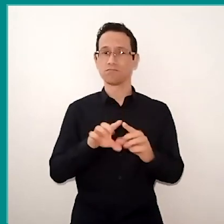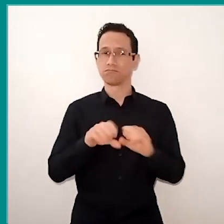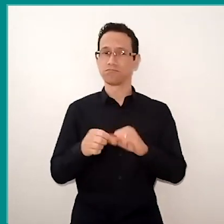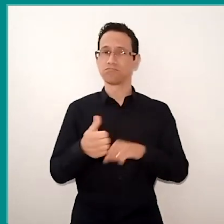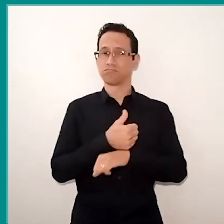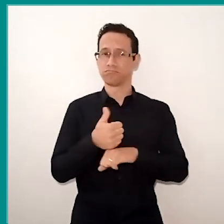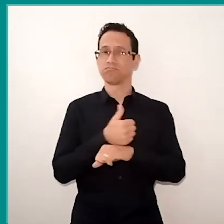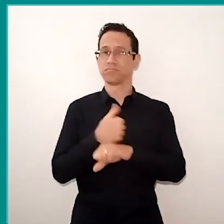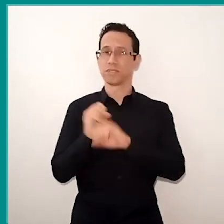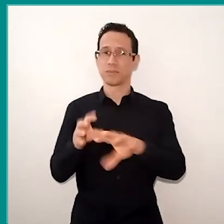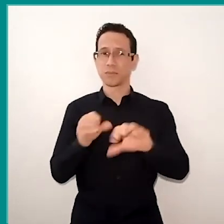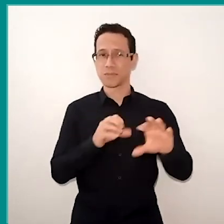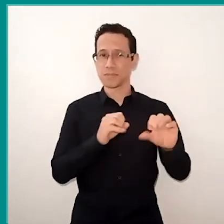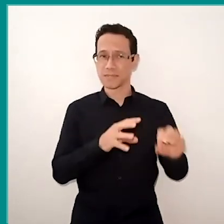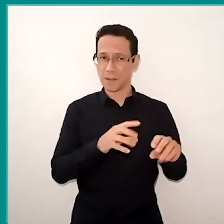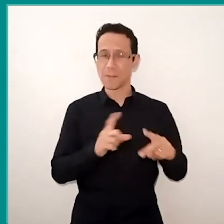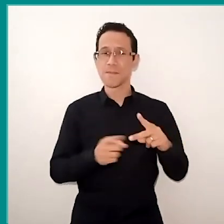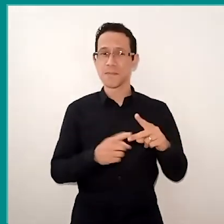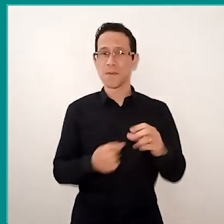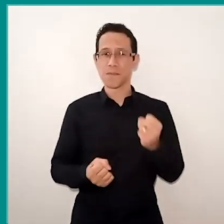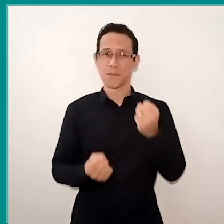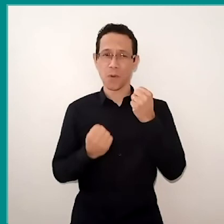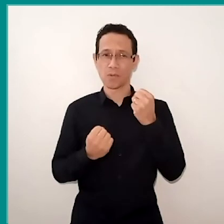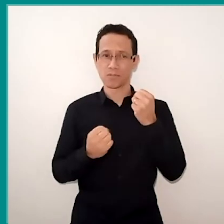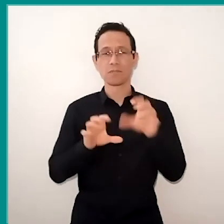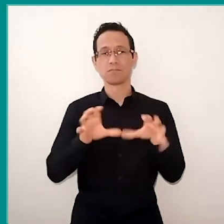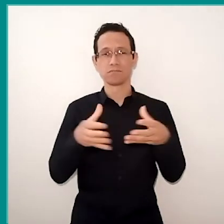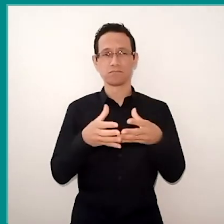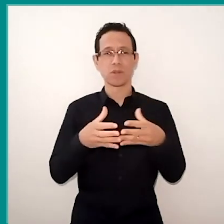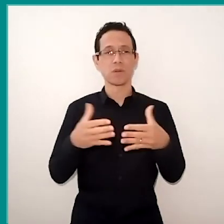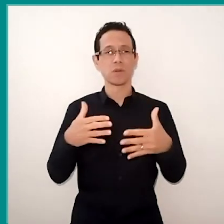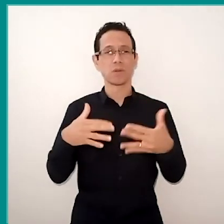and the pillar of strengthening the civil society organizations.